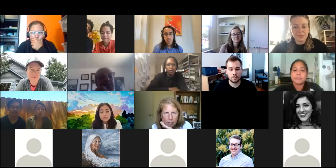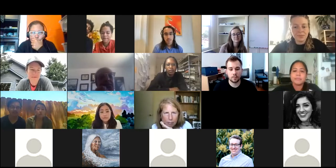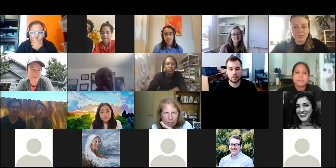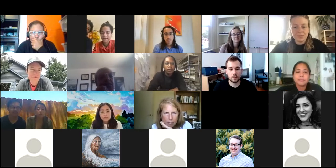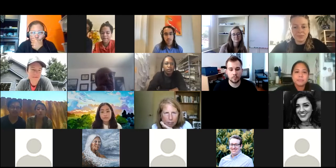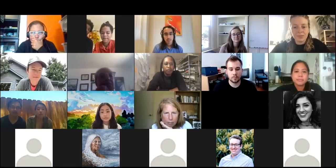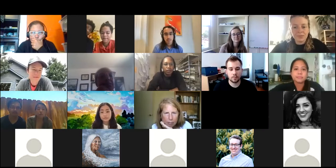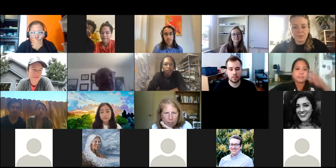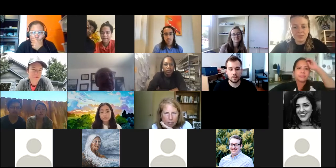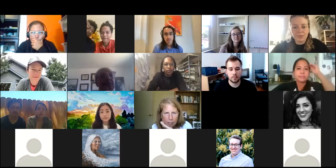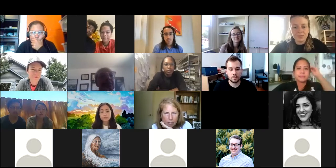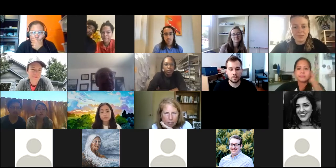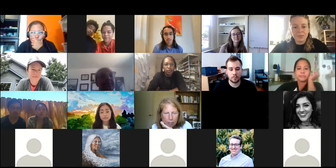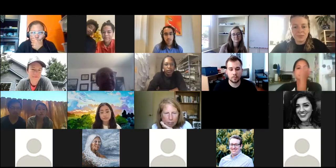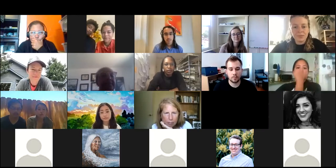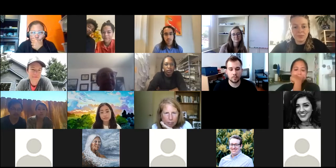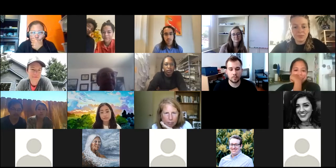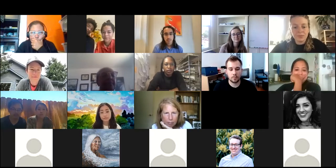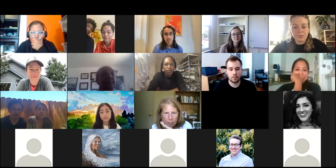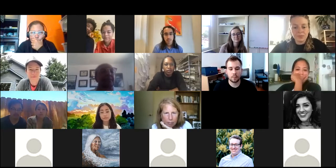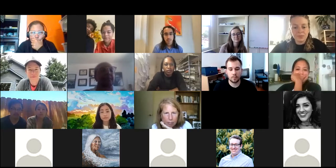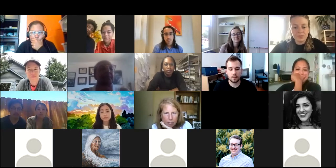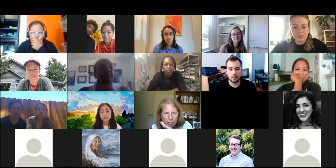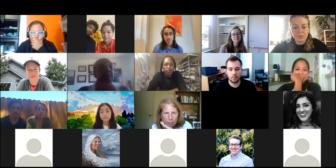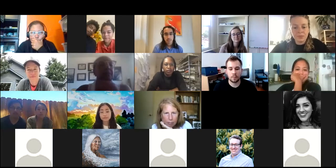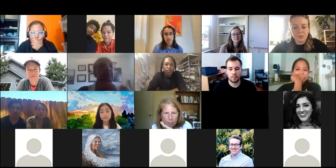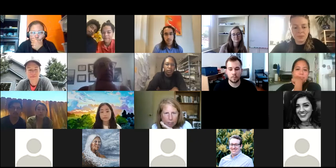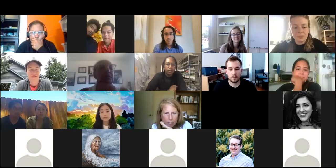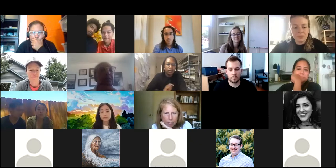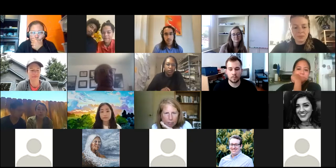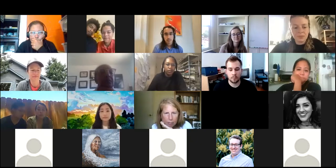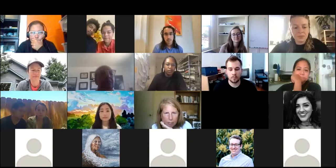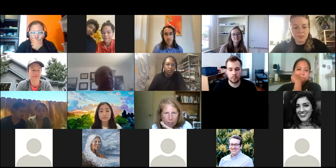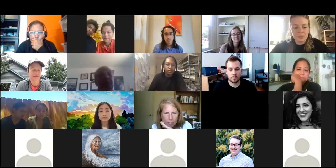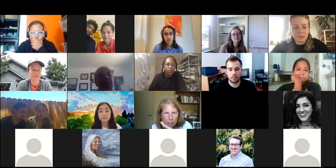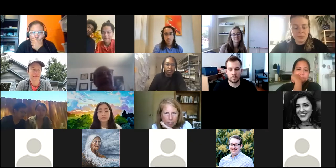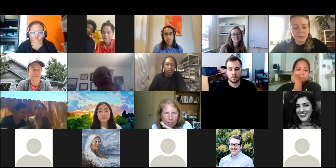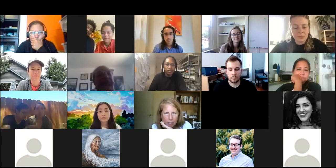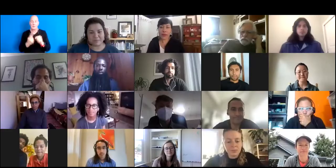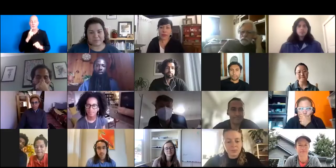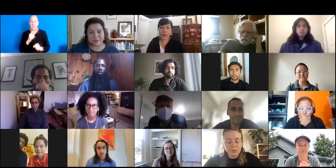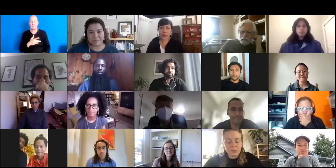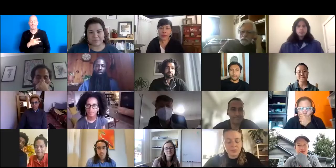time to hear all your stories they would each be deeply impactful and we would probably